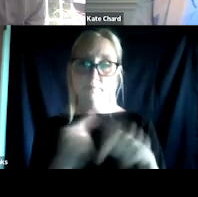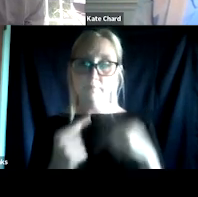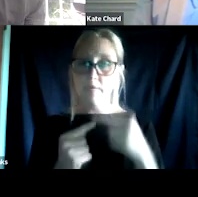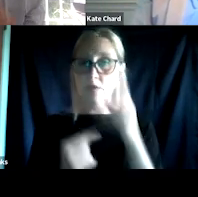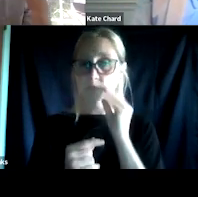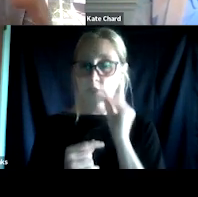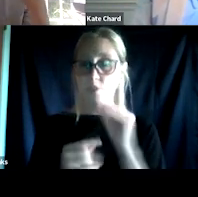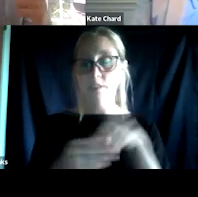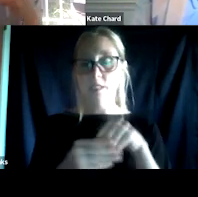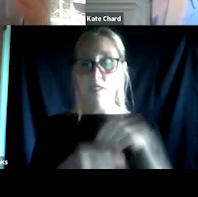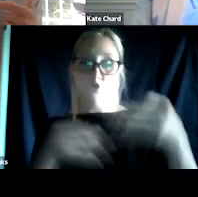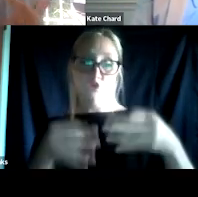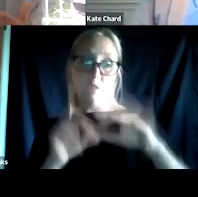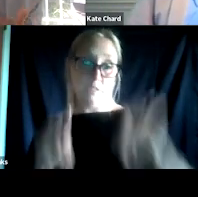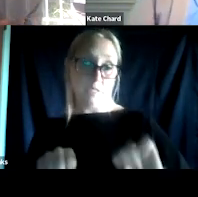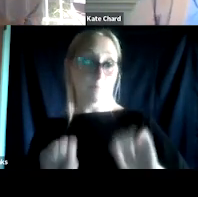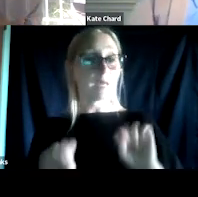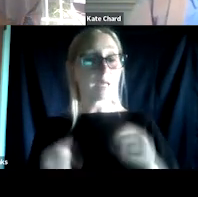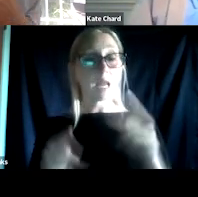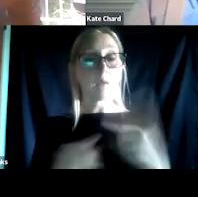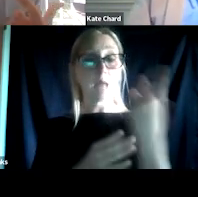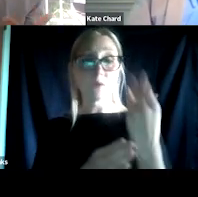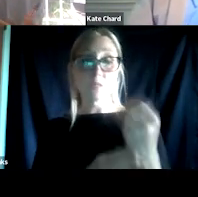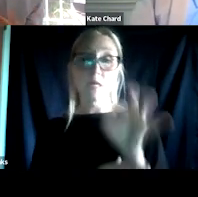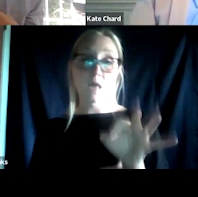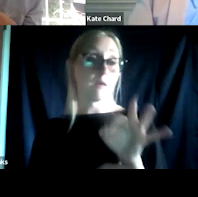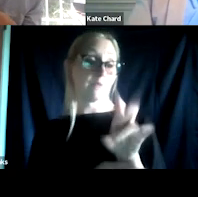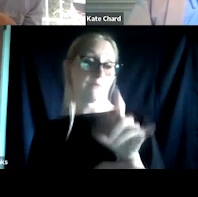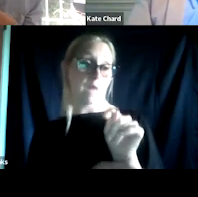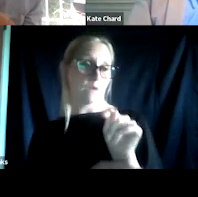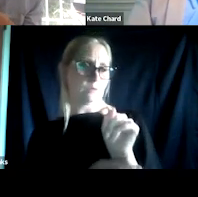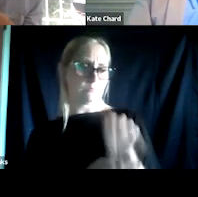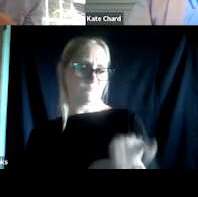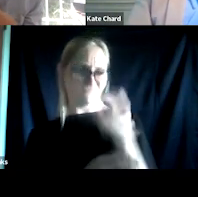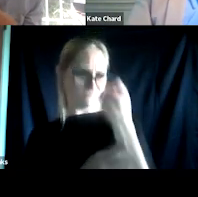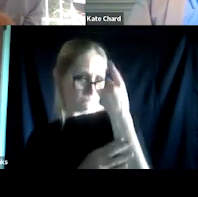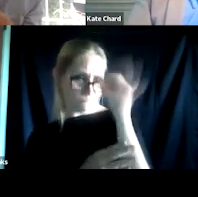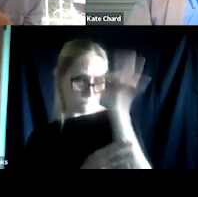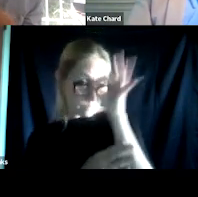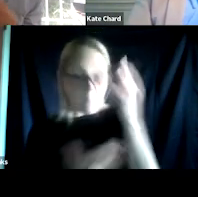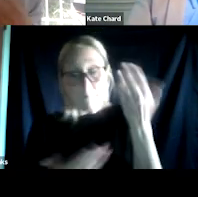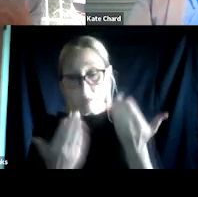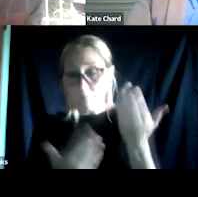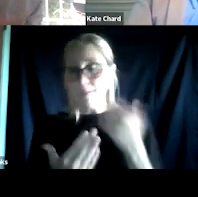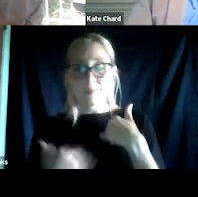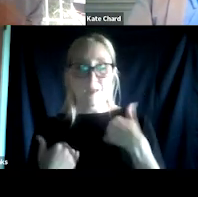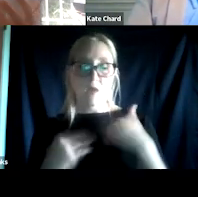And it can exist outside of the veteran's own awareness, and again, sort of be internalized and reinforce a feeling of not being wanted,